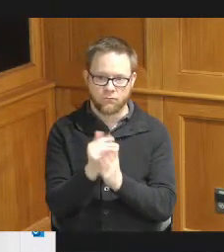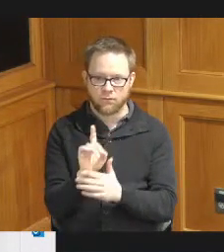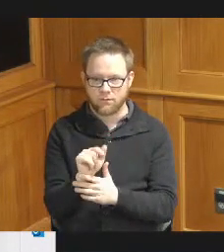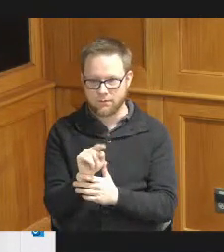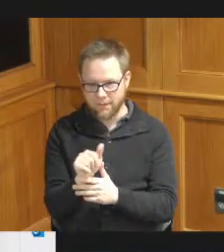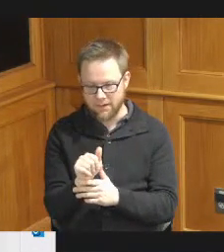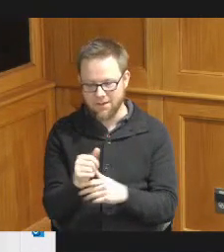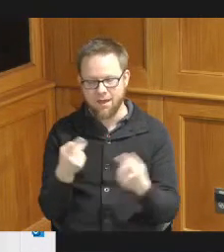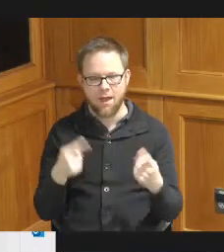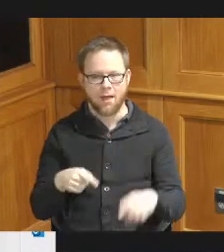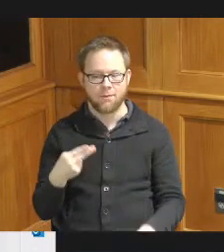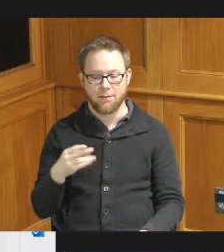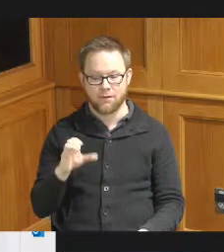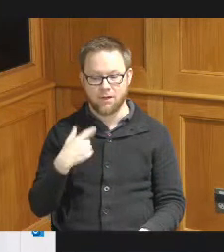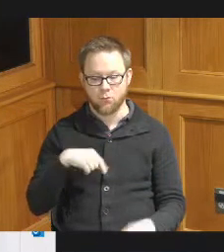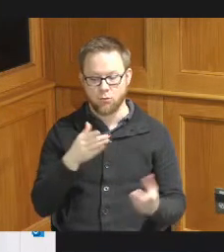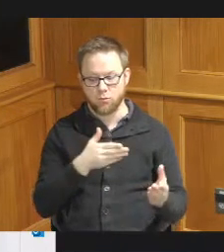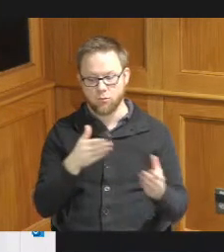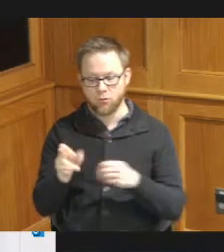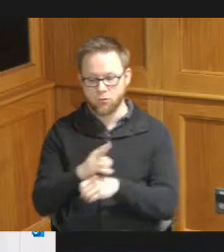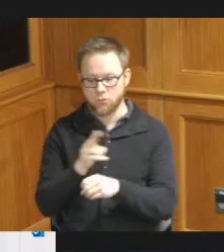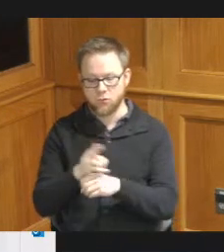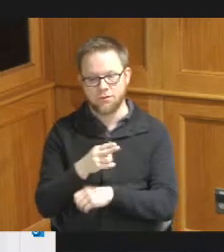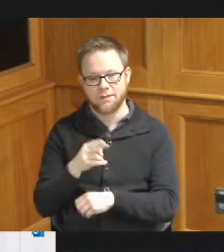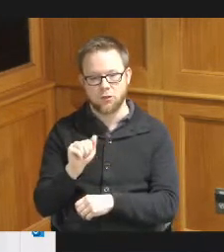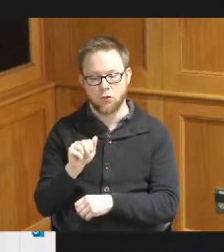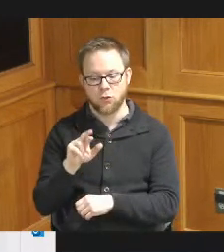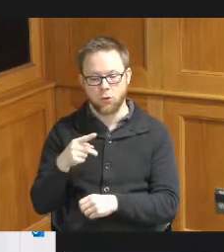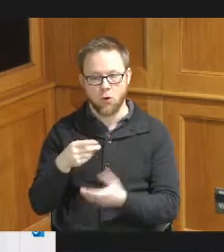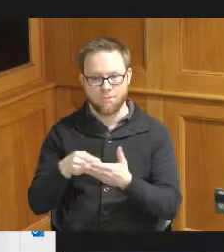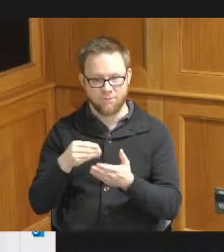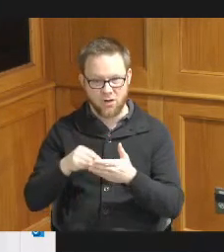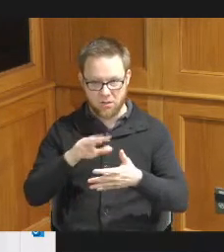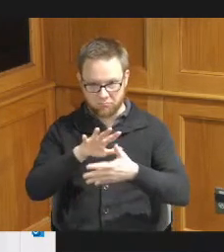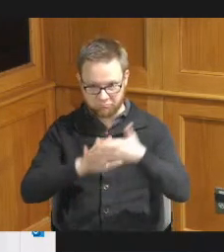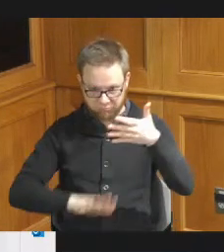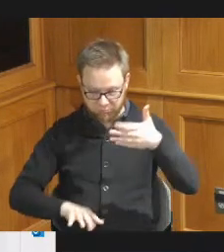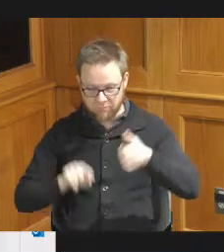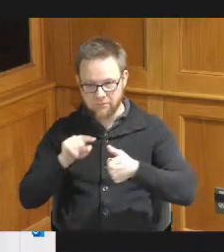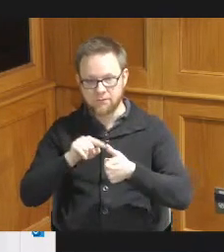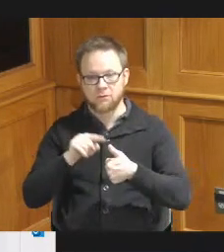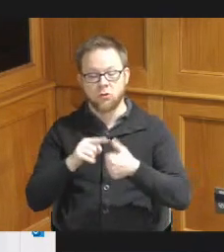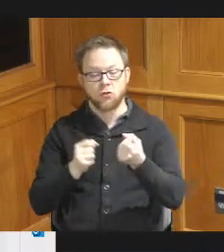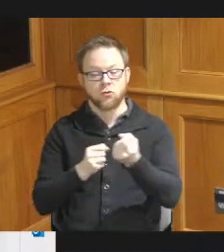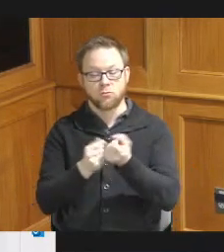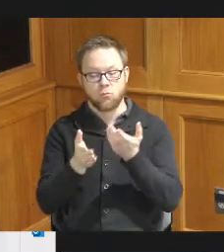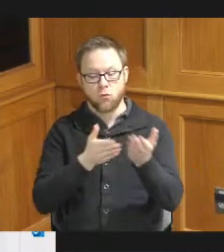Hamilton County is proposing to use the home art funding as follows for Supportive Services one